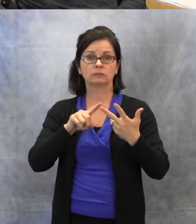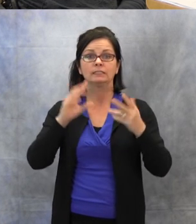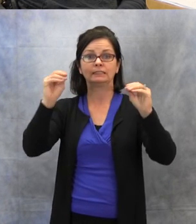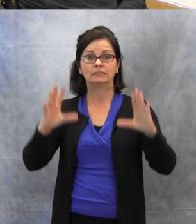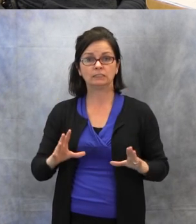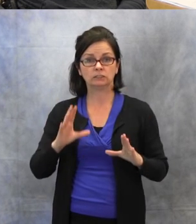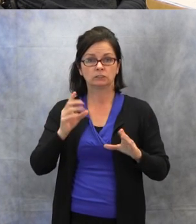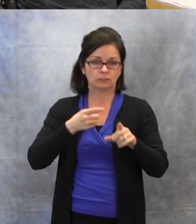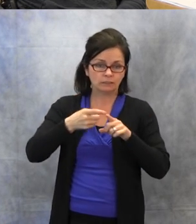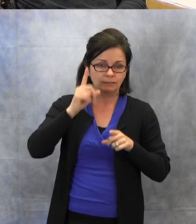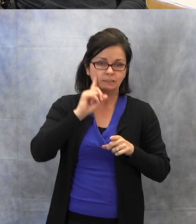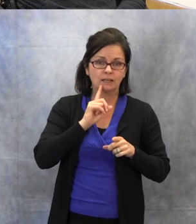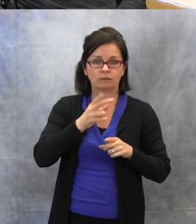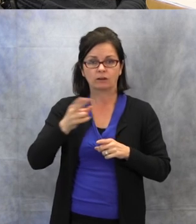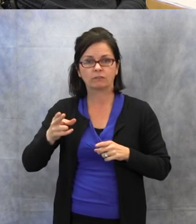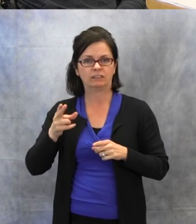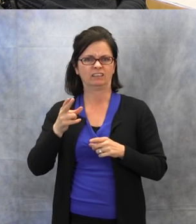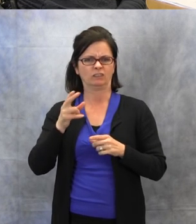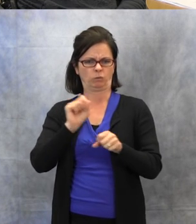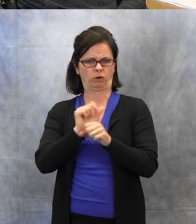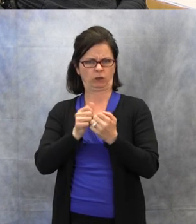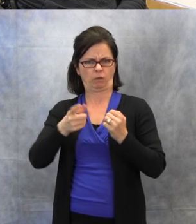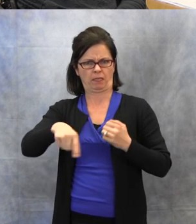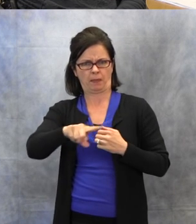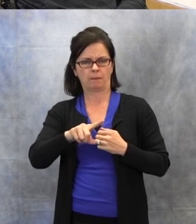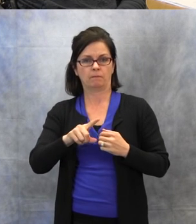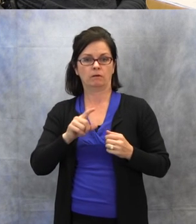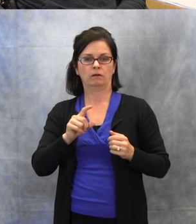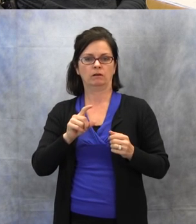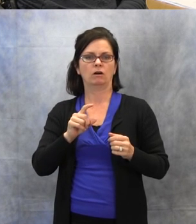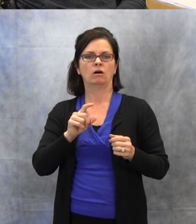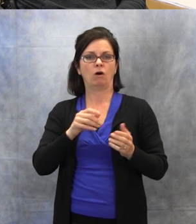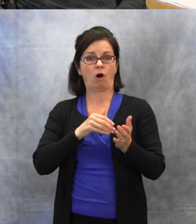and hard of hearing, who's working with them, often they are itinerant, or you could have